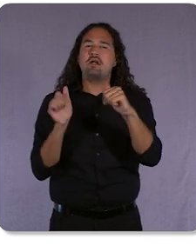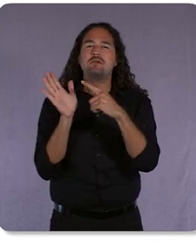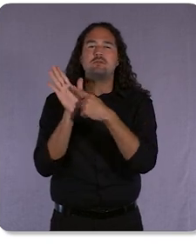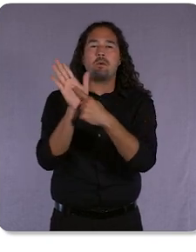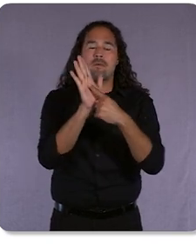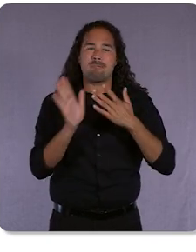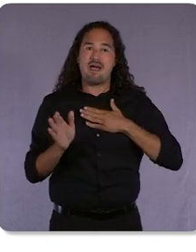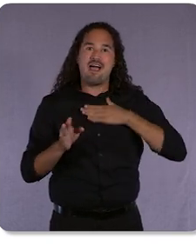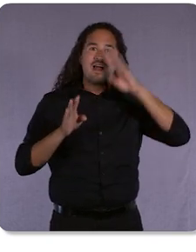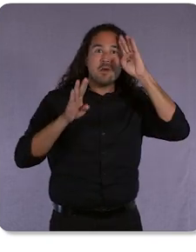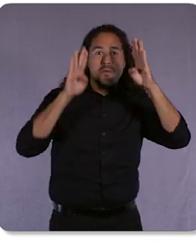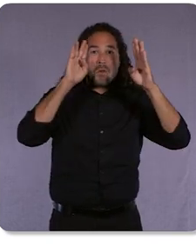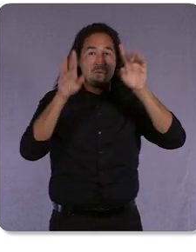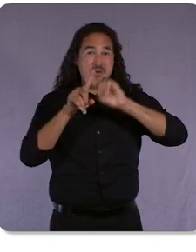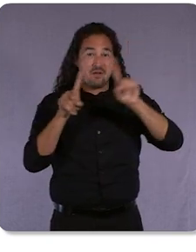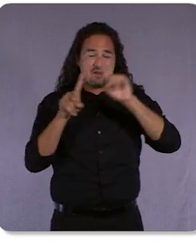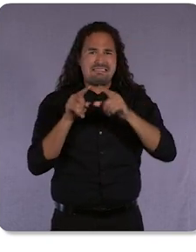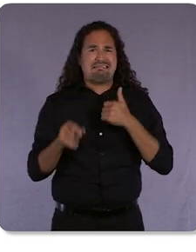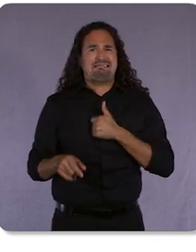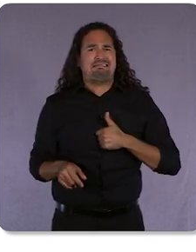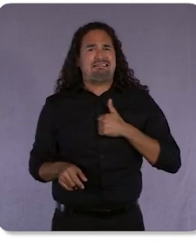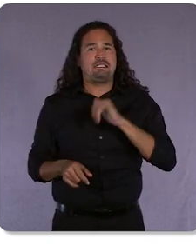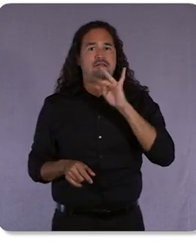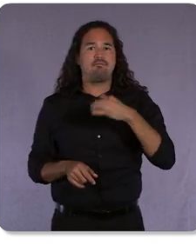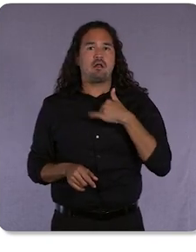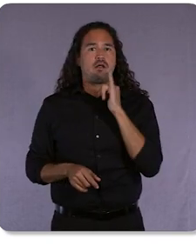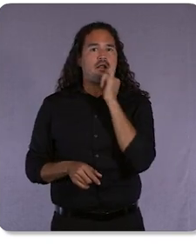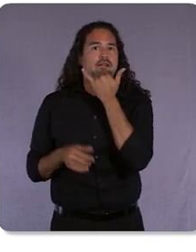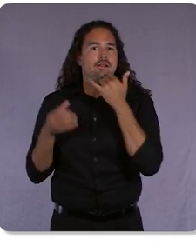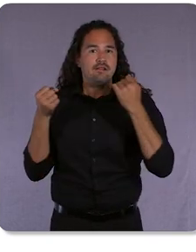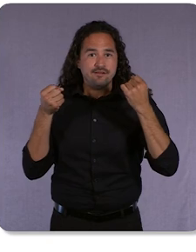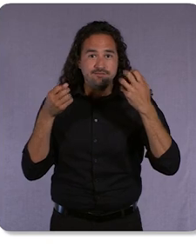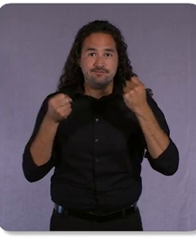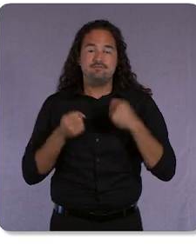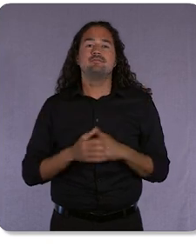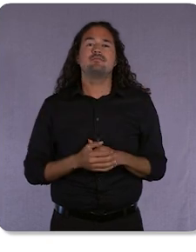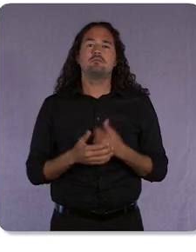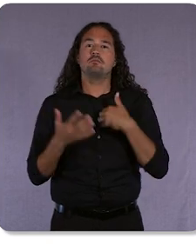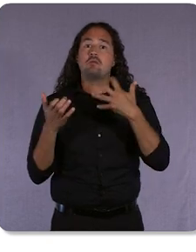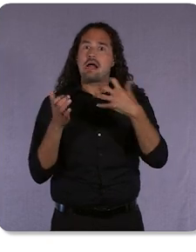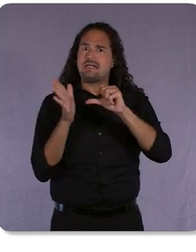I also want to highlight how important it is for us at Google - our Product and Engineering